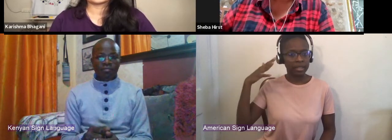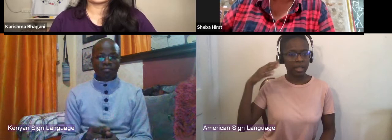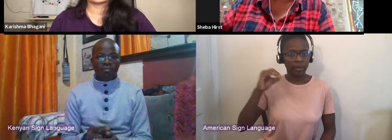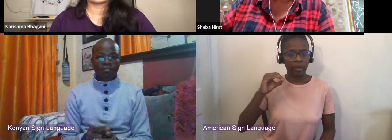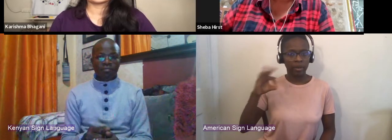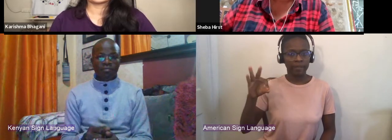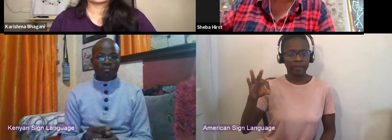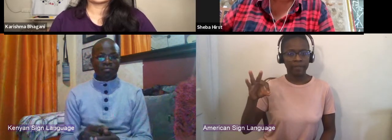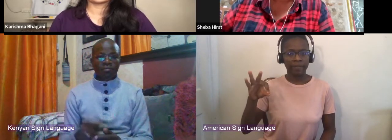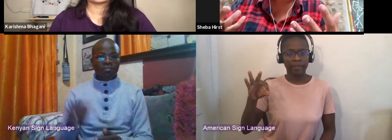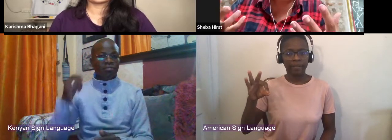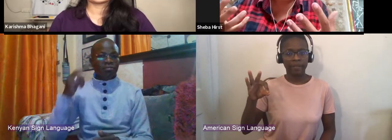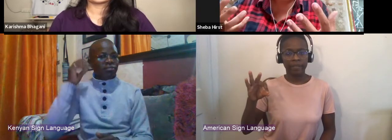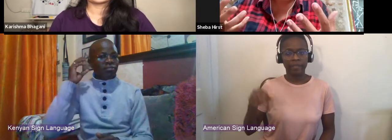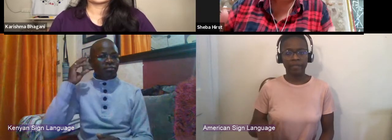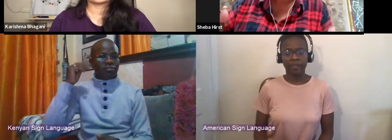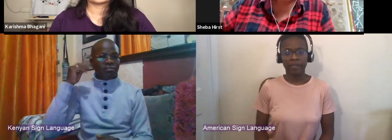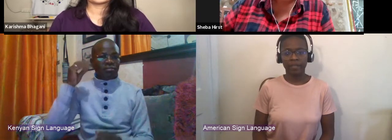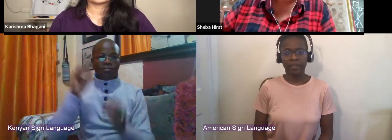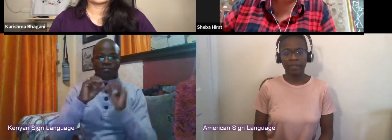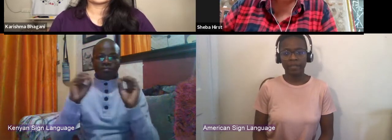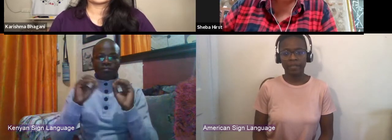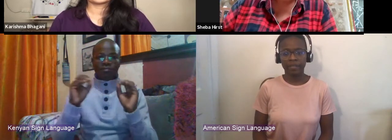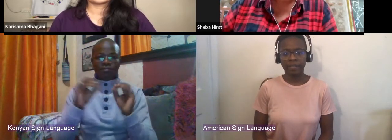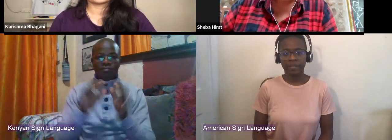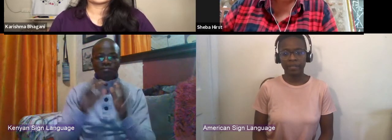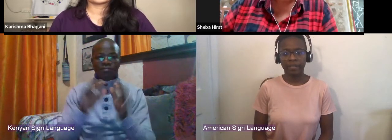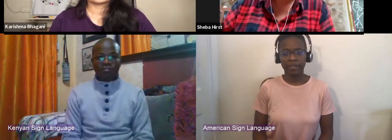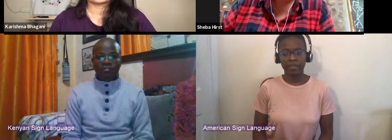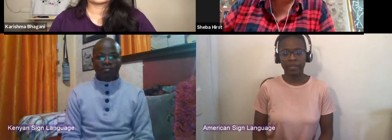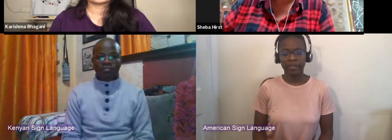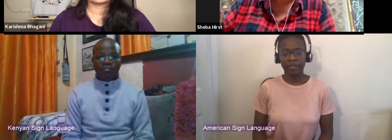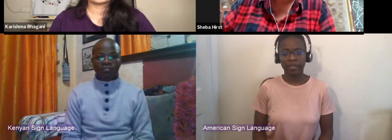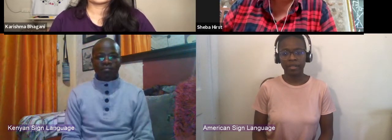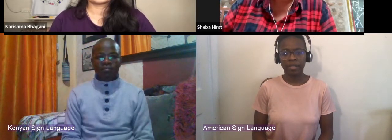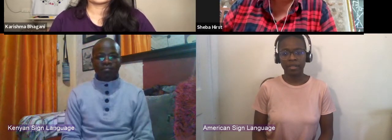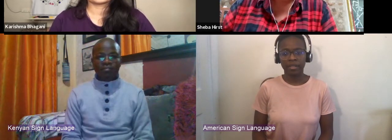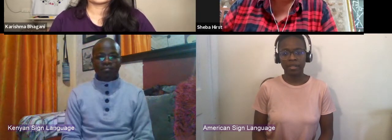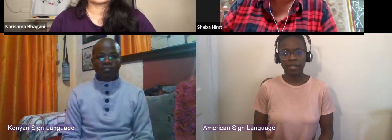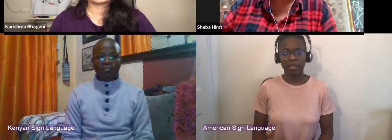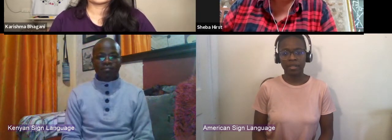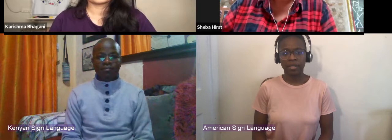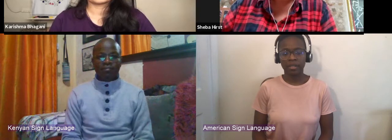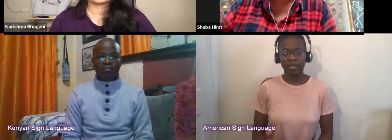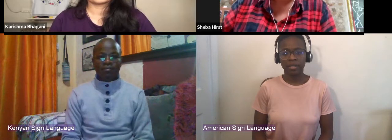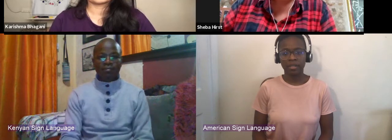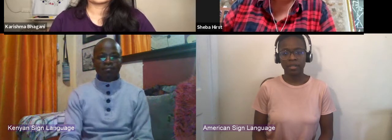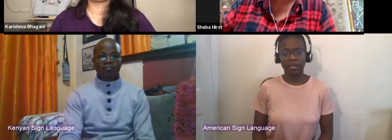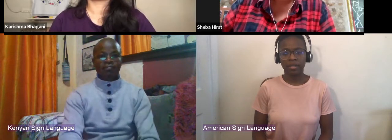I learned just the other day, I was talking to some friends who are live music presenters